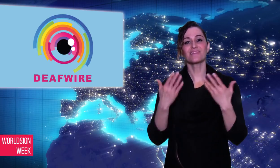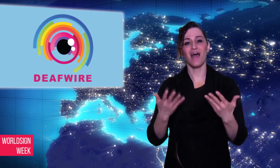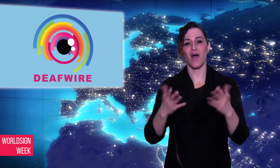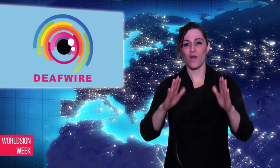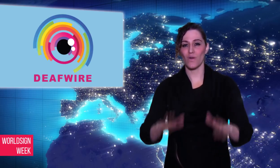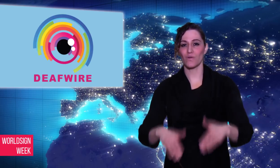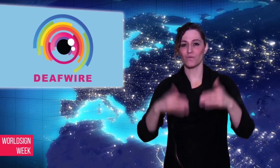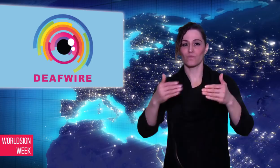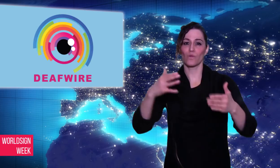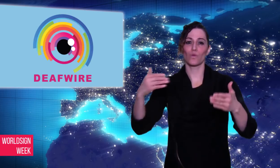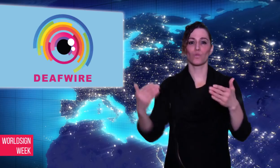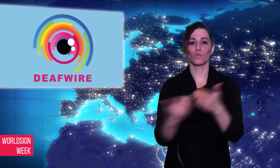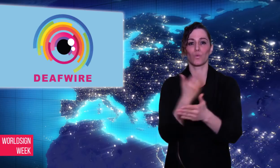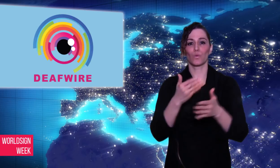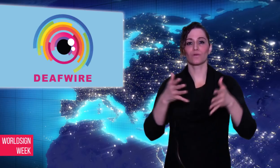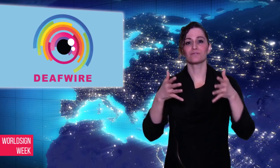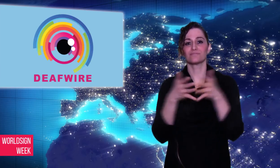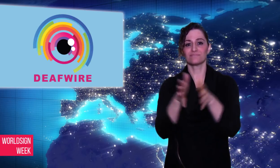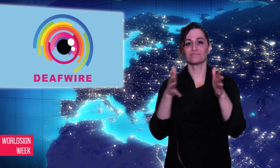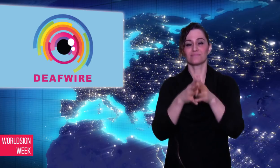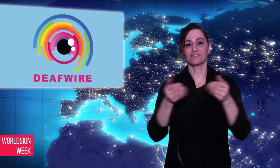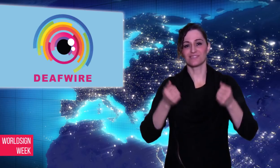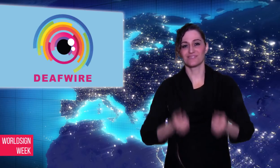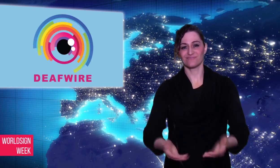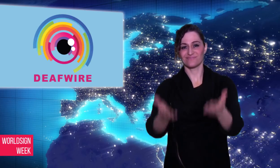Now, let’s go to next story.